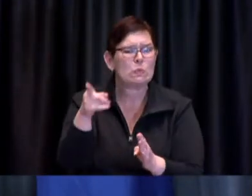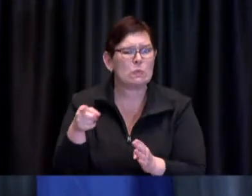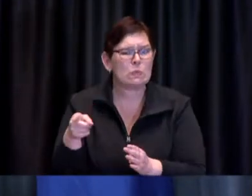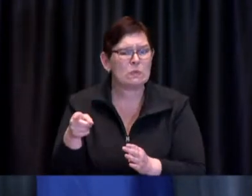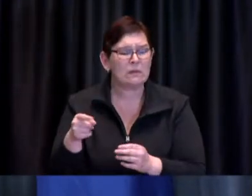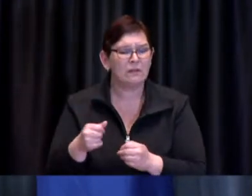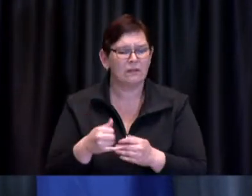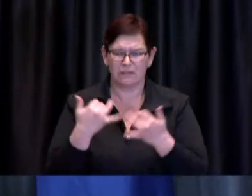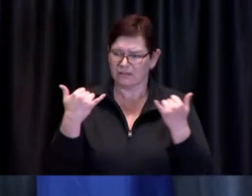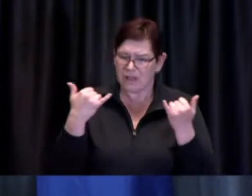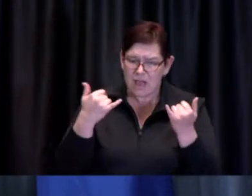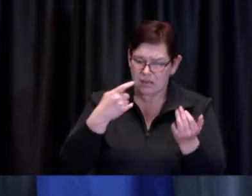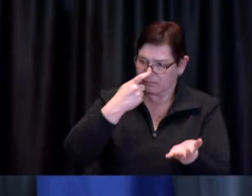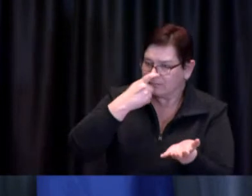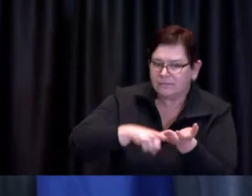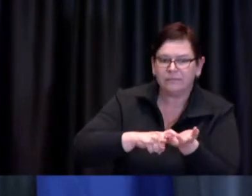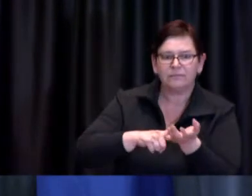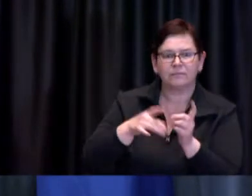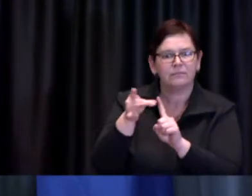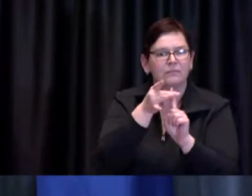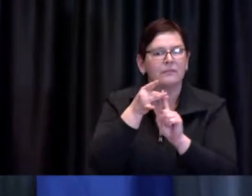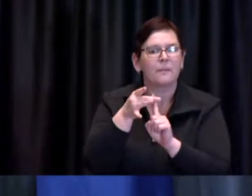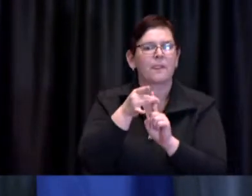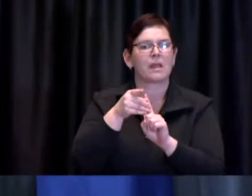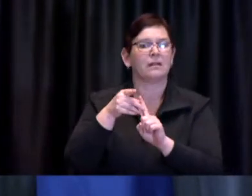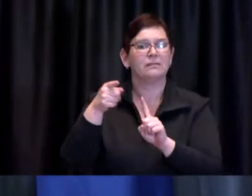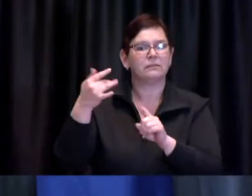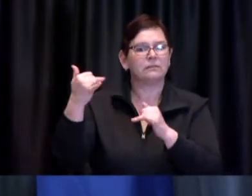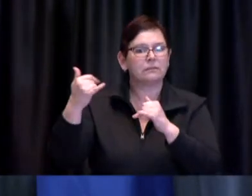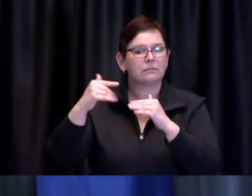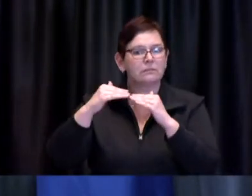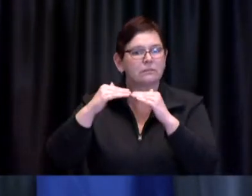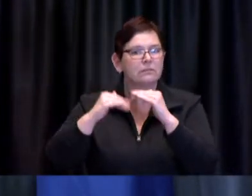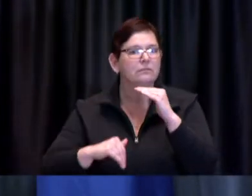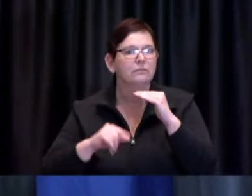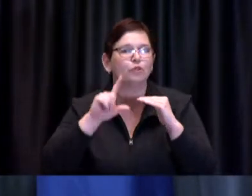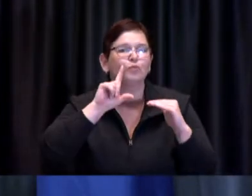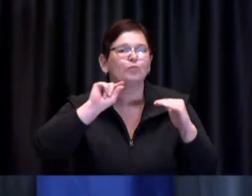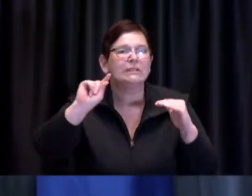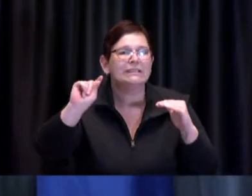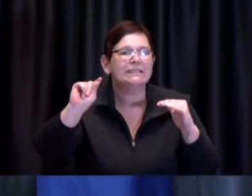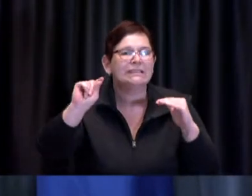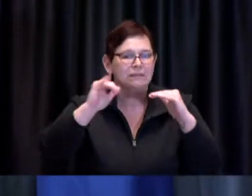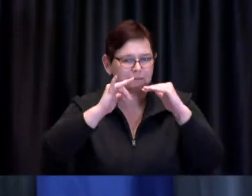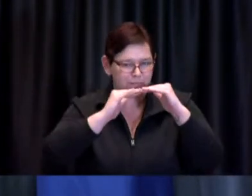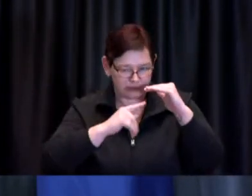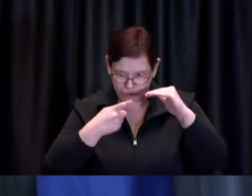within the even younger than 20 years of age within that school-age population but uh I'm